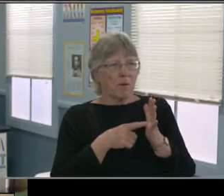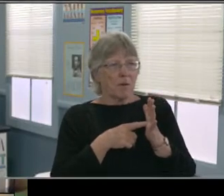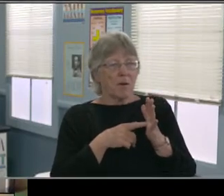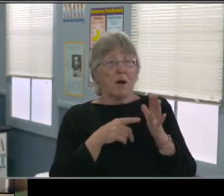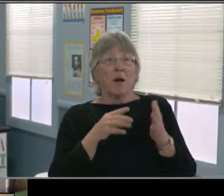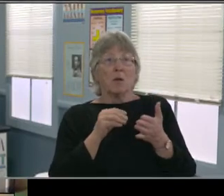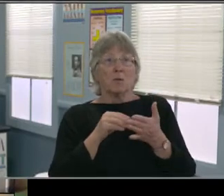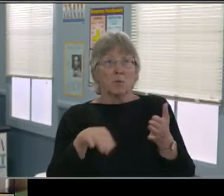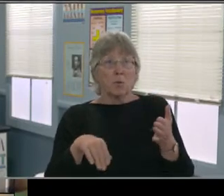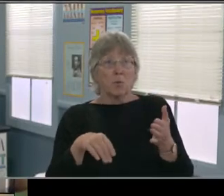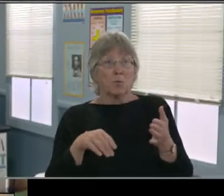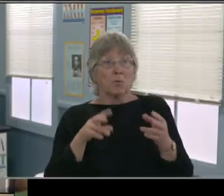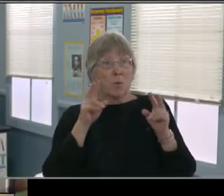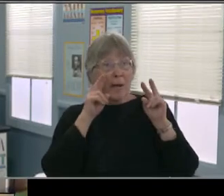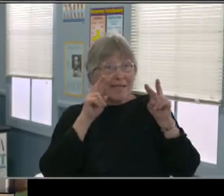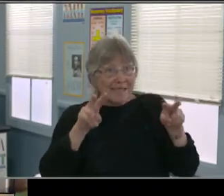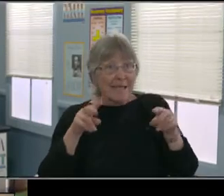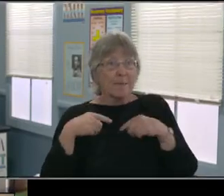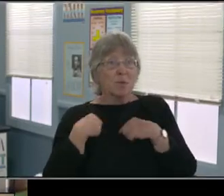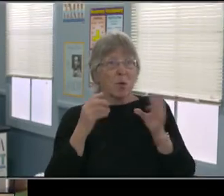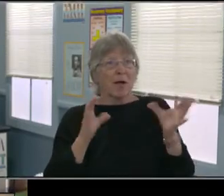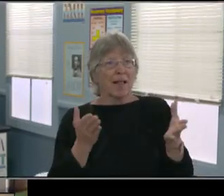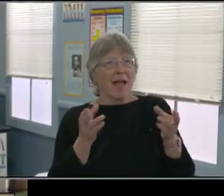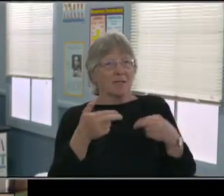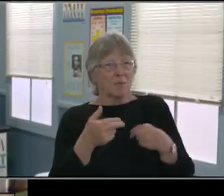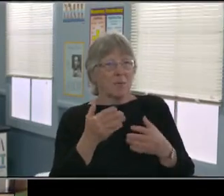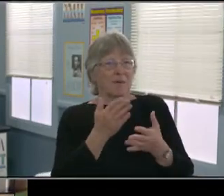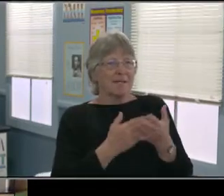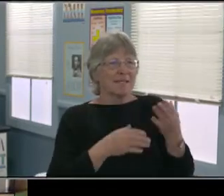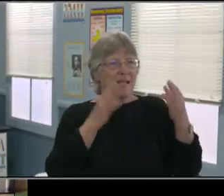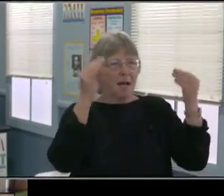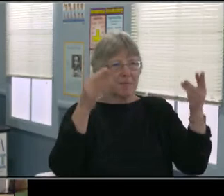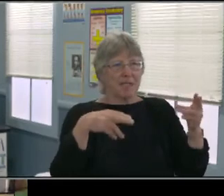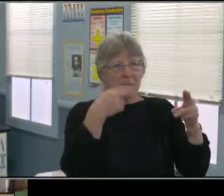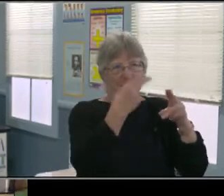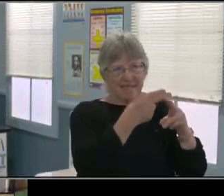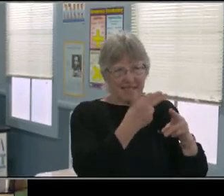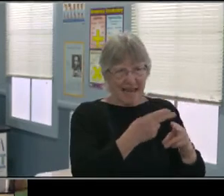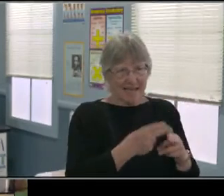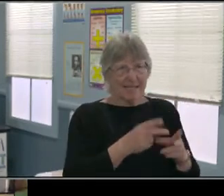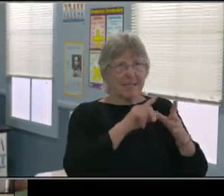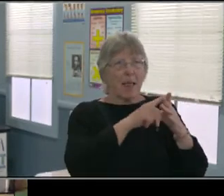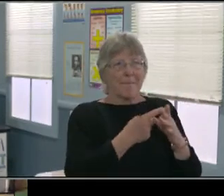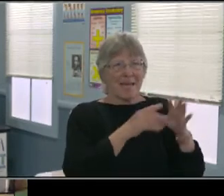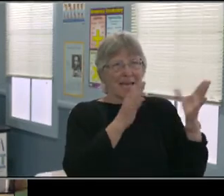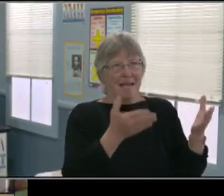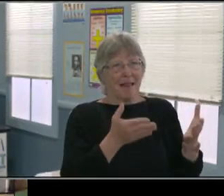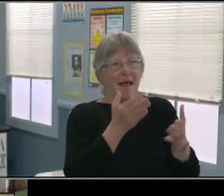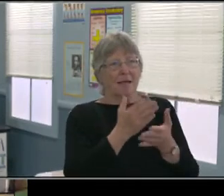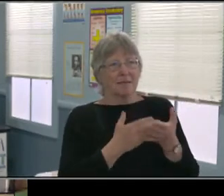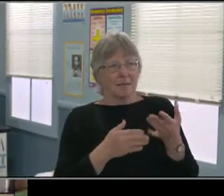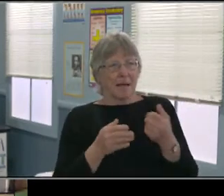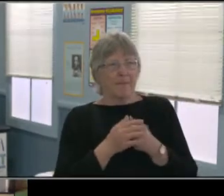with the classroom and ask one question per day and the teacher will provide her